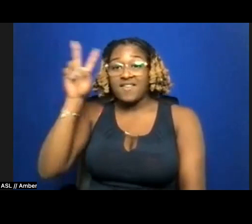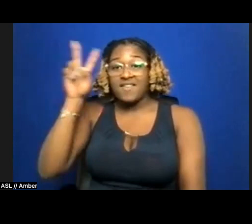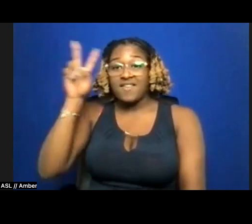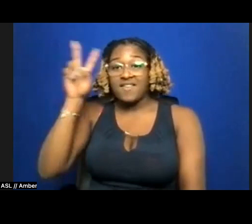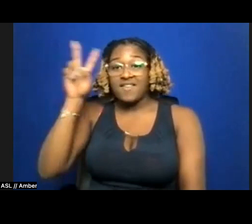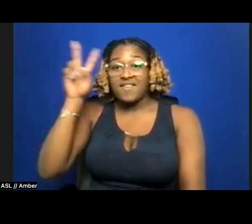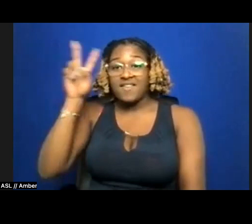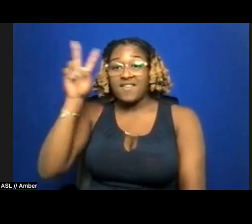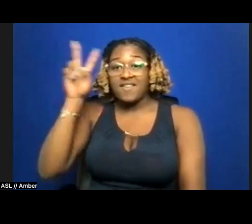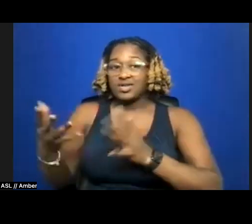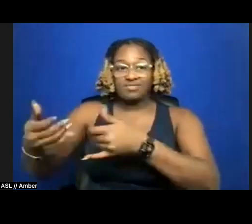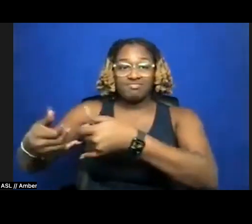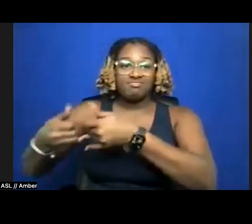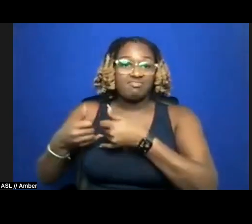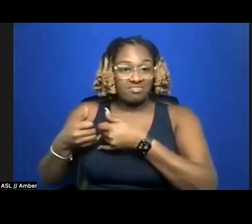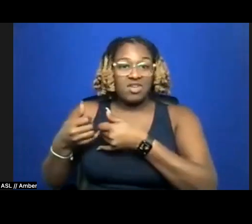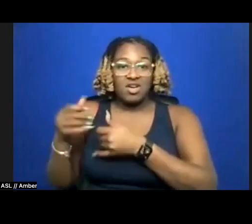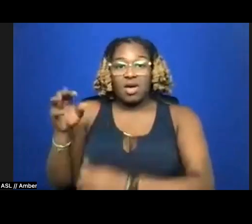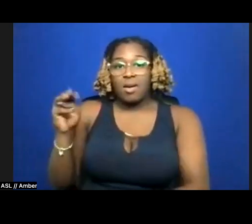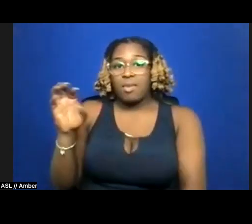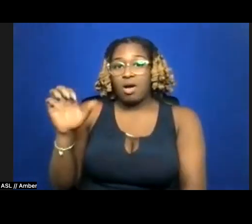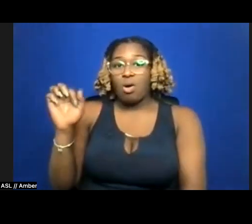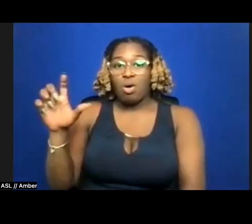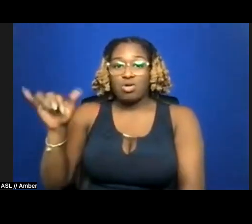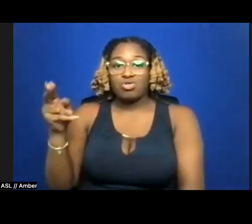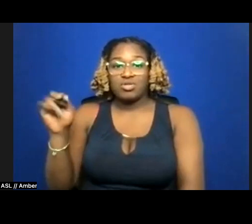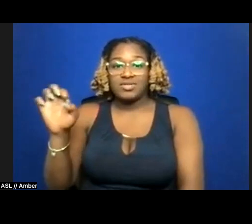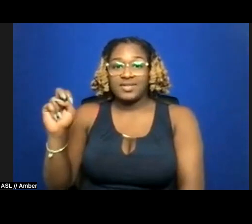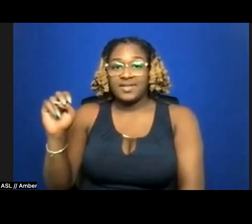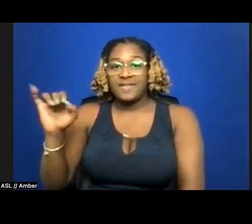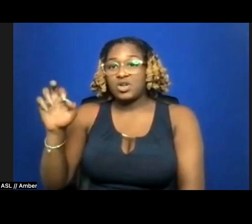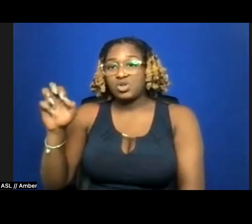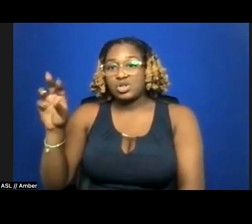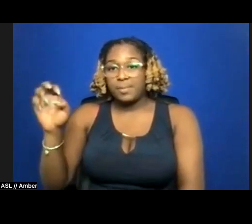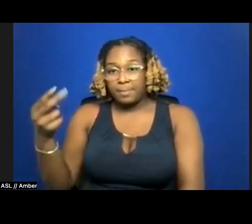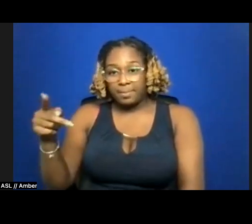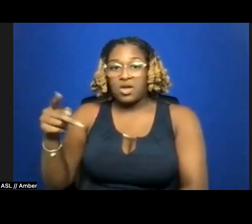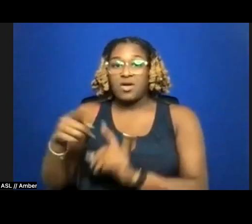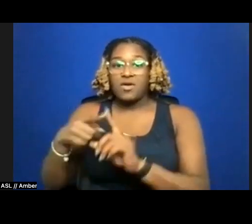recipient of a MacColl Johnson Fellowship from the Rhode Island Foundation & an Artist